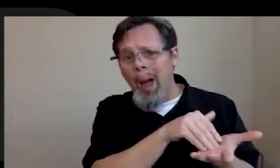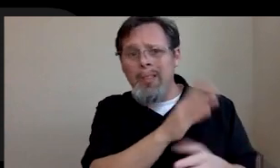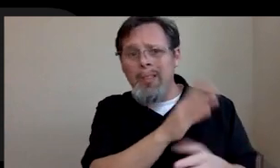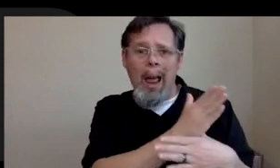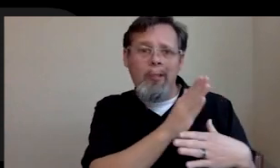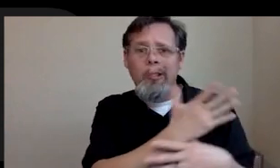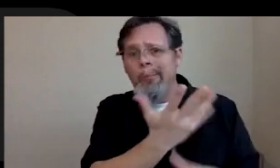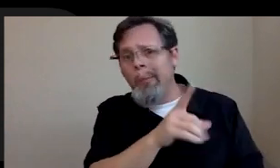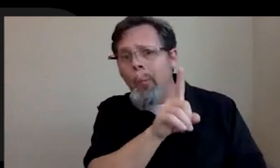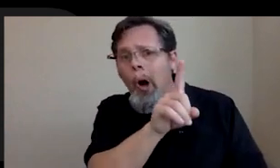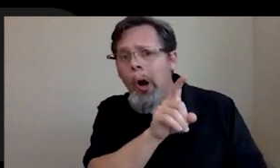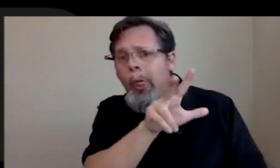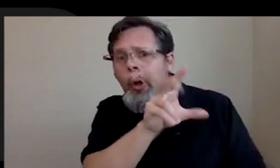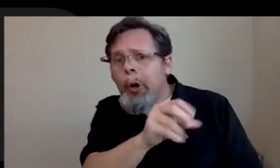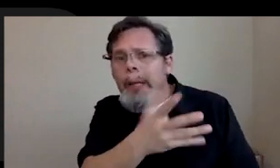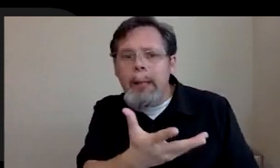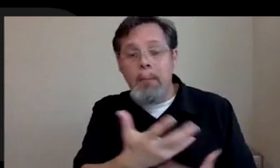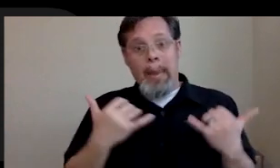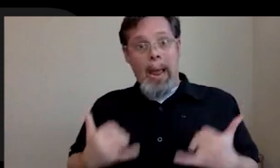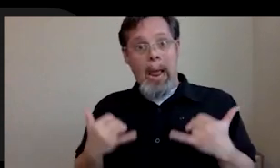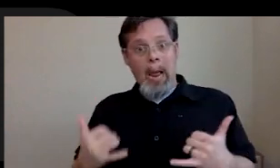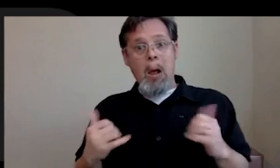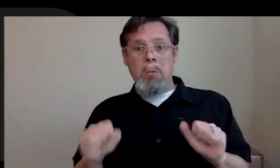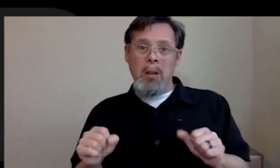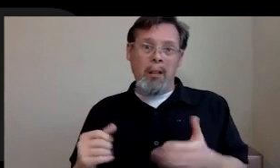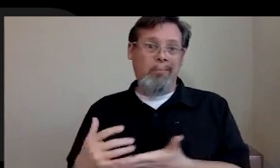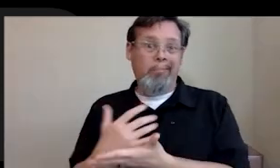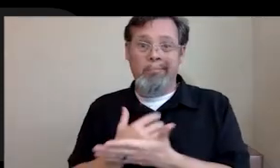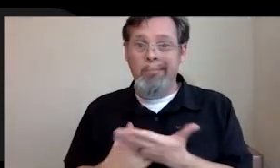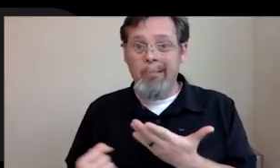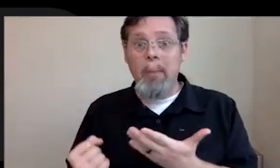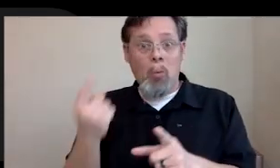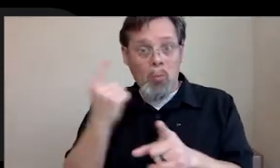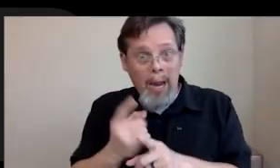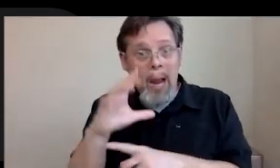like one hundred thirty. But now you can. I mean, at the right company, the right product, you can